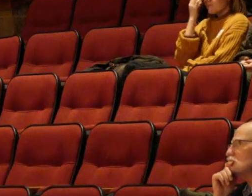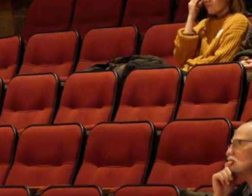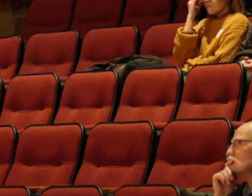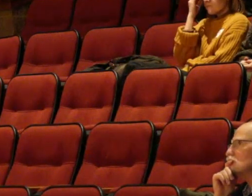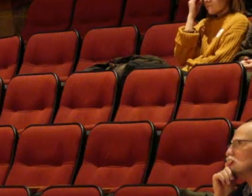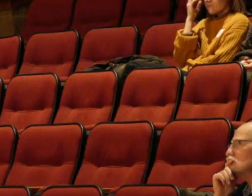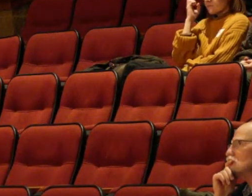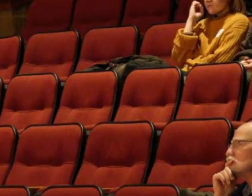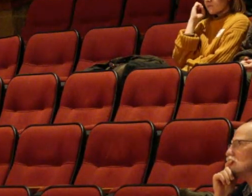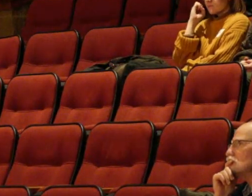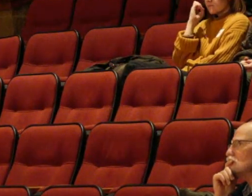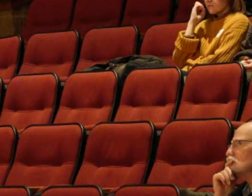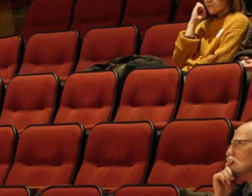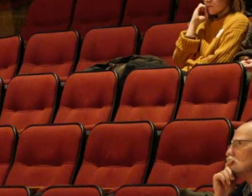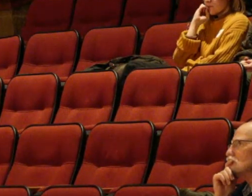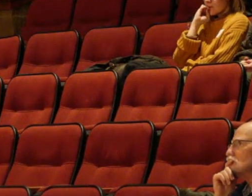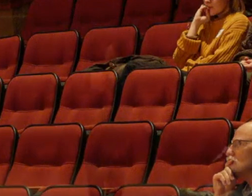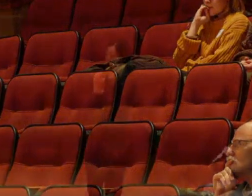I mean I get -- I always gets asked to do this.